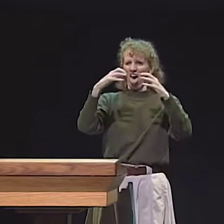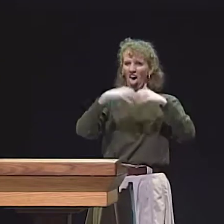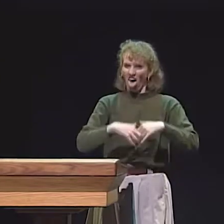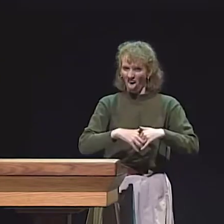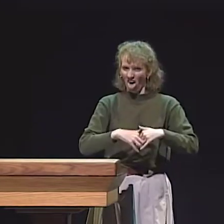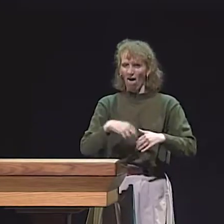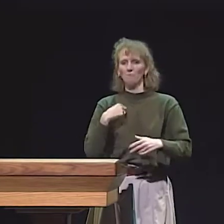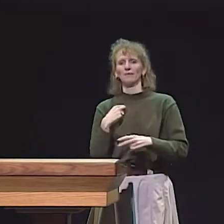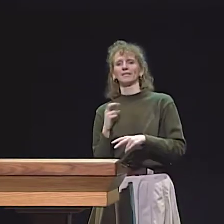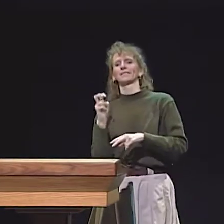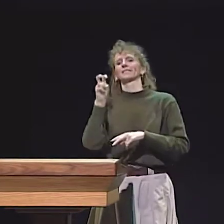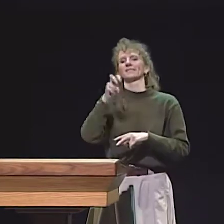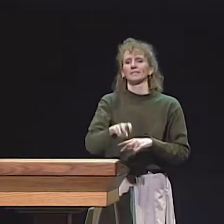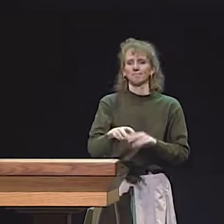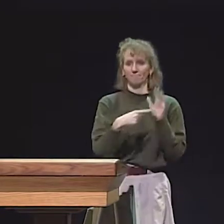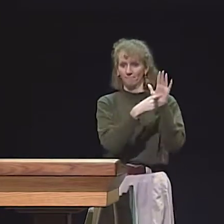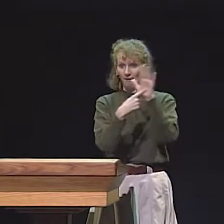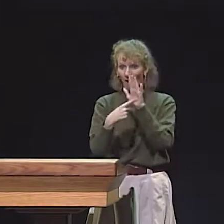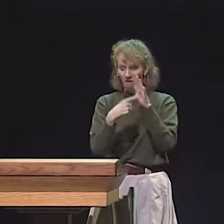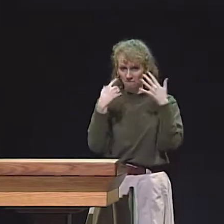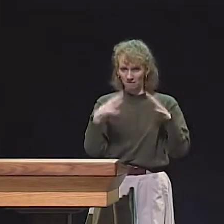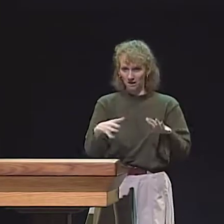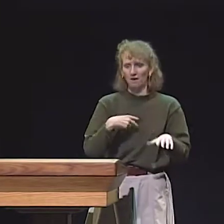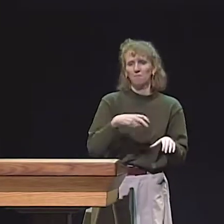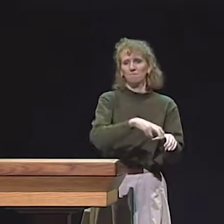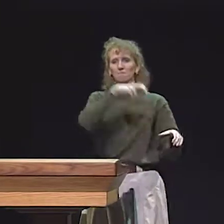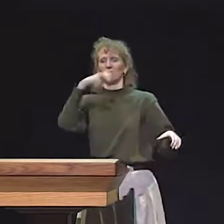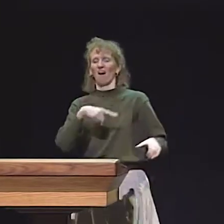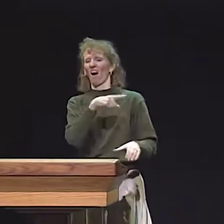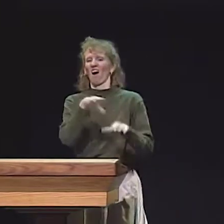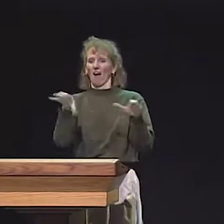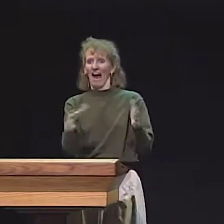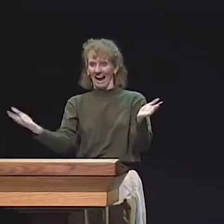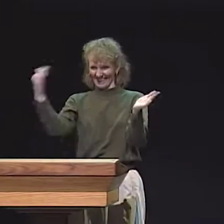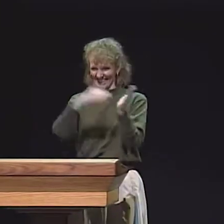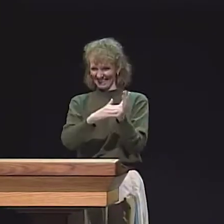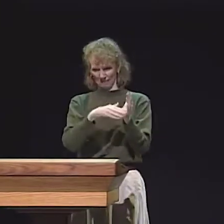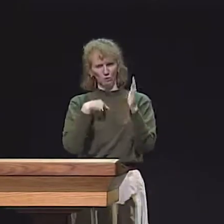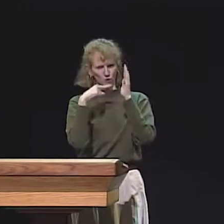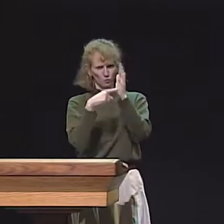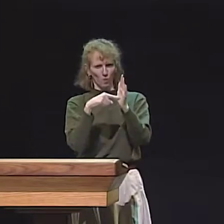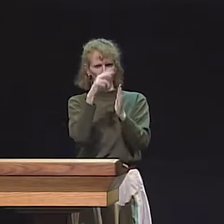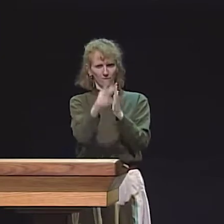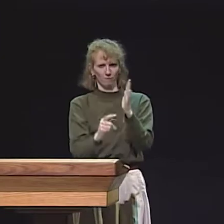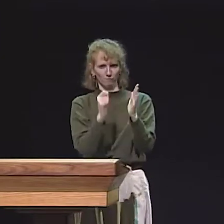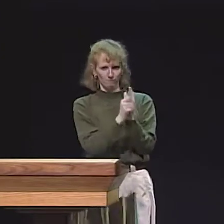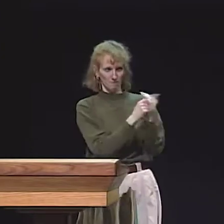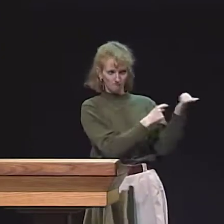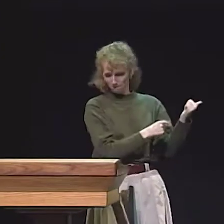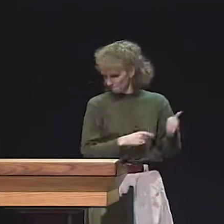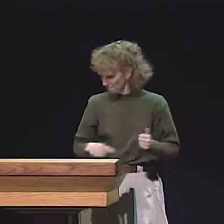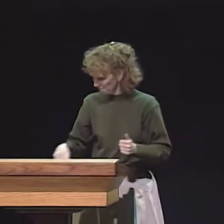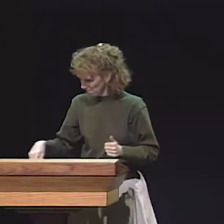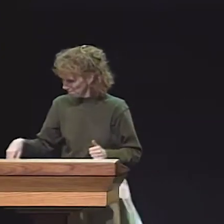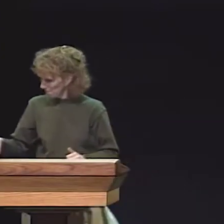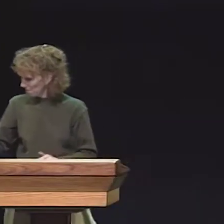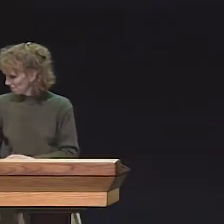I HAVE A VIDEOTAPE THAT HAS VARIOUS CLIPS IN IT AND, YOU KNOW, IF SOMETHING BREAKS DOWN IN THE STORYTELLING, I'LL JUMP IN AND HELP THEM OUT,